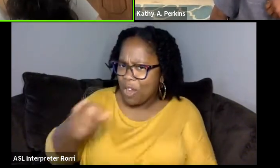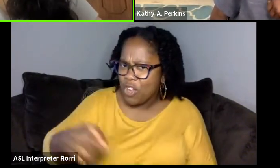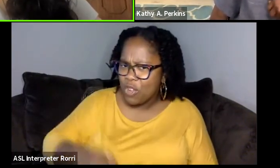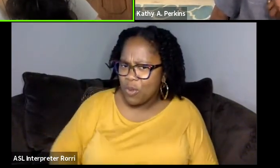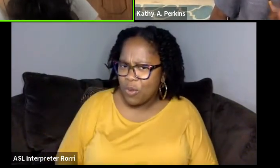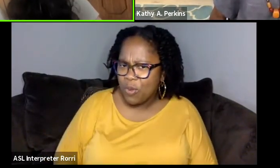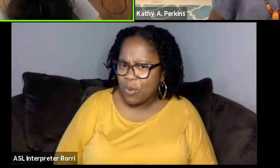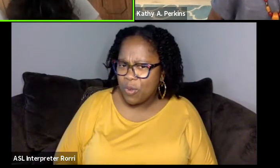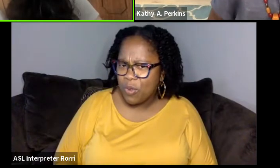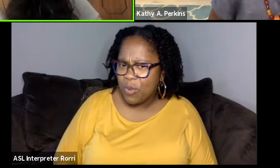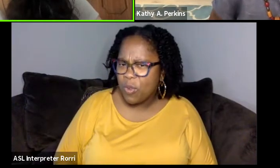Oh, I think you're on mute.